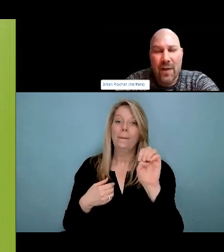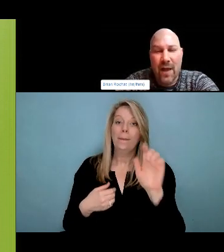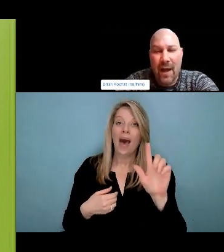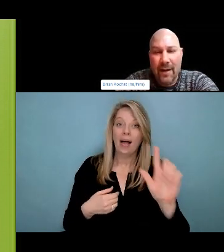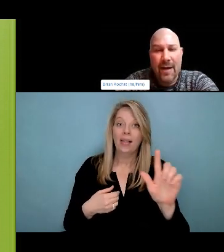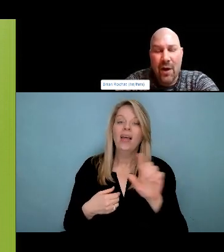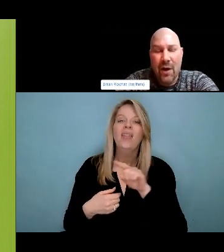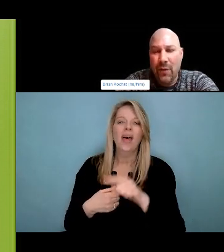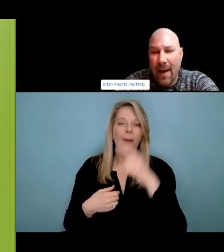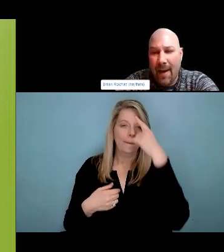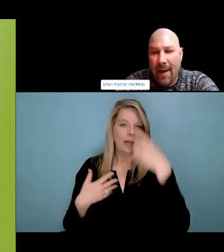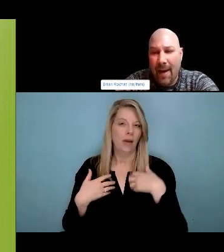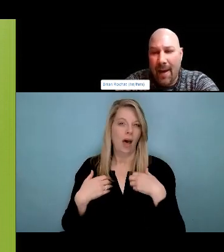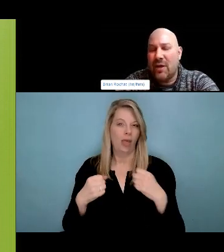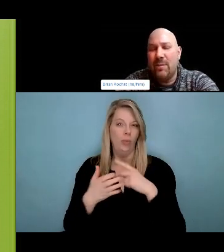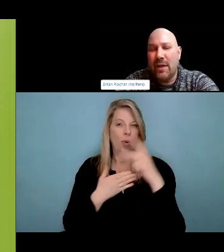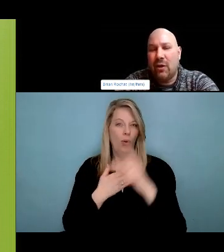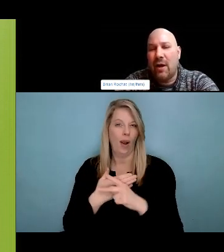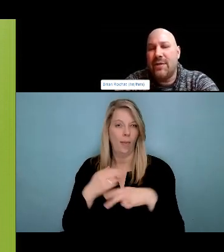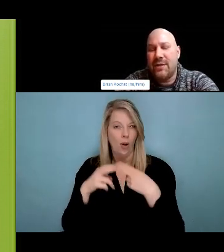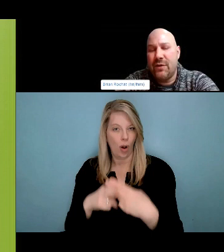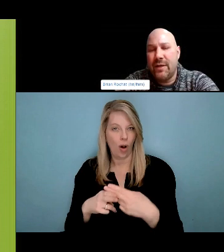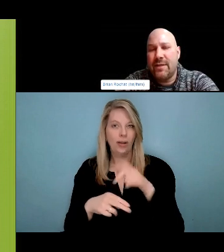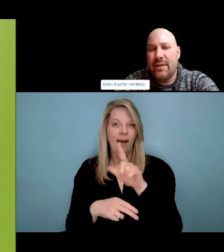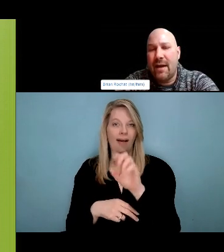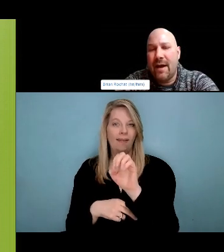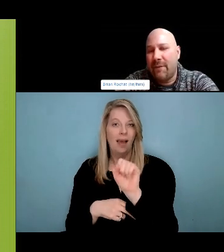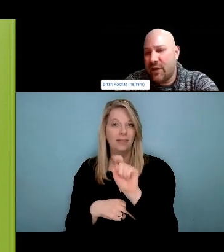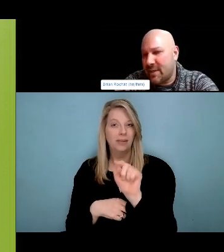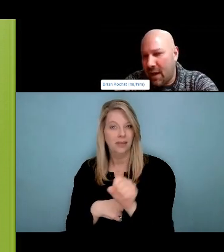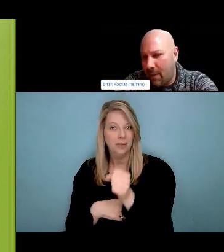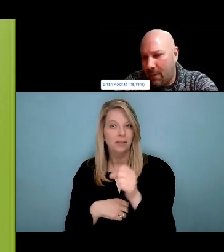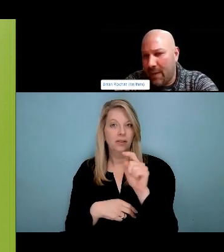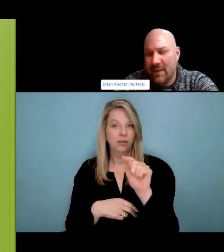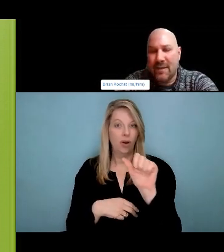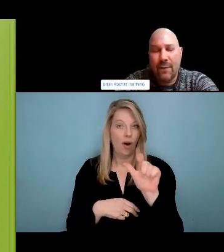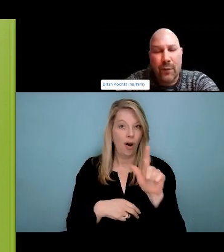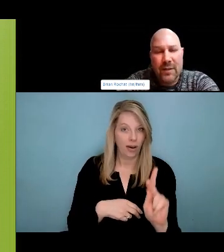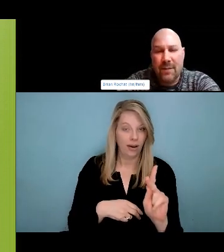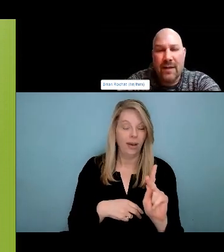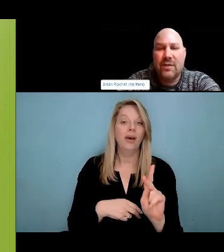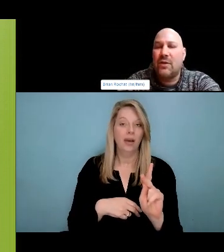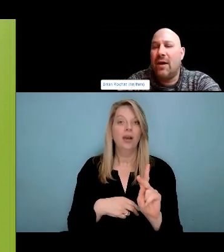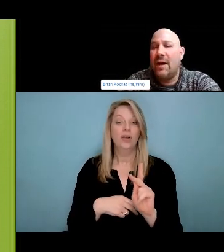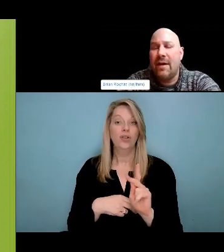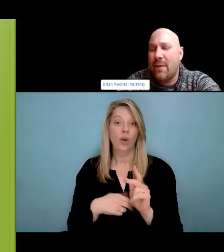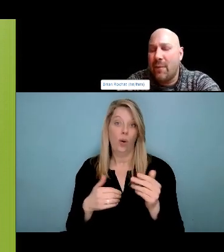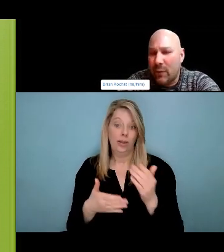because I was a person who used drugs. Oh Okay. Okay. It's weird to facilitate this and not